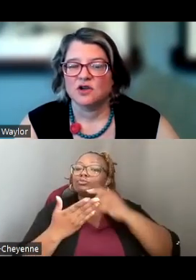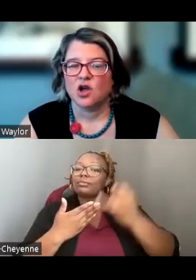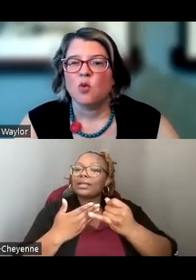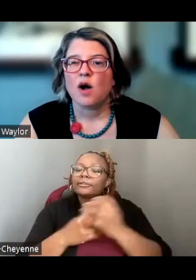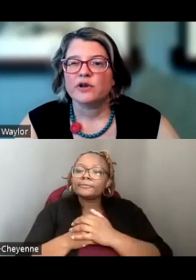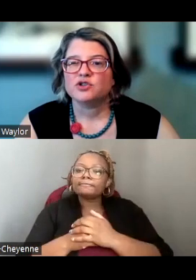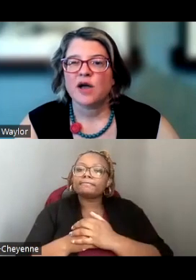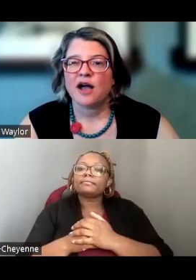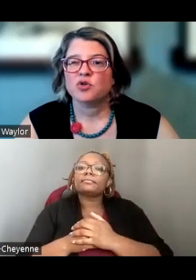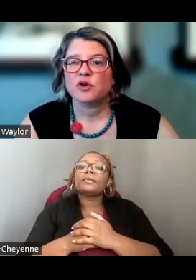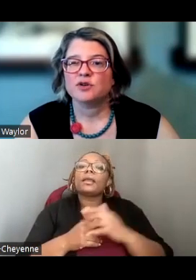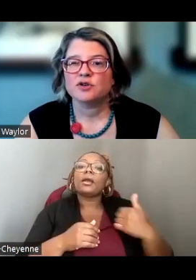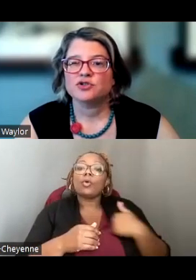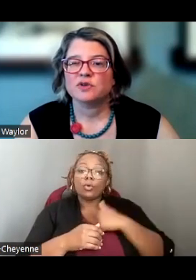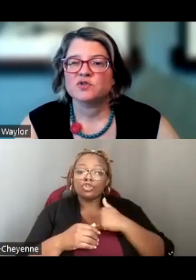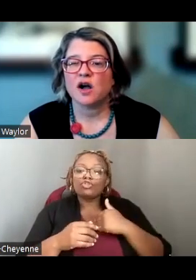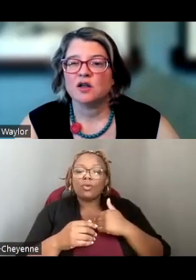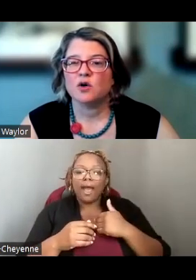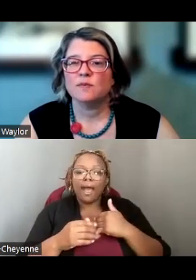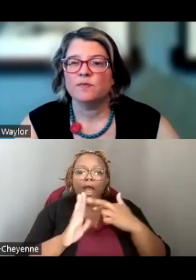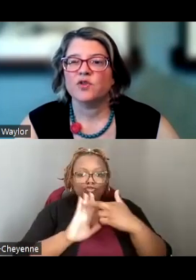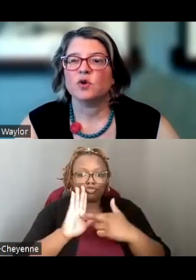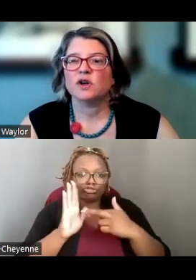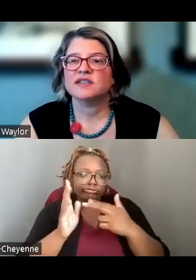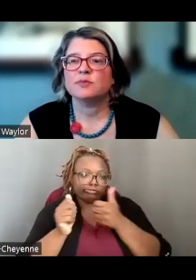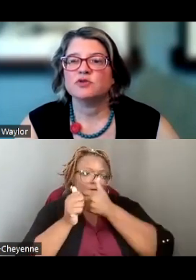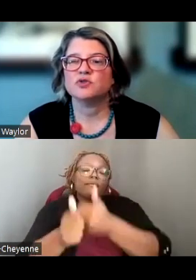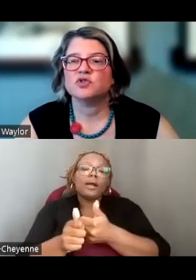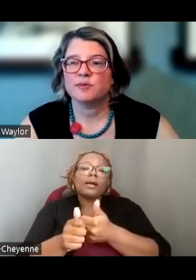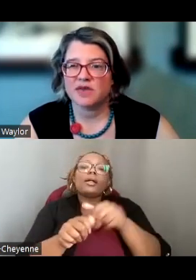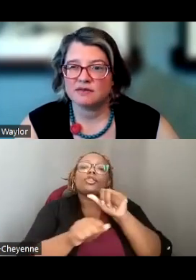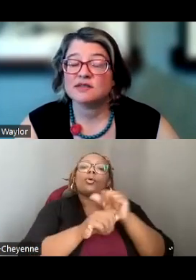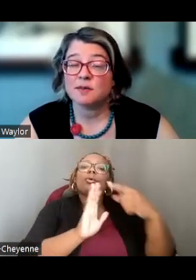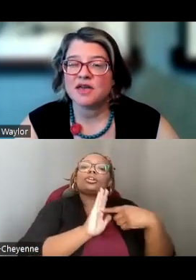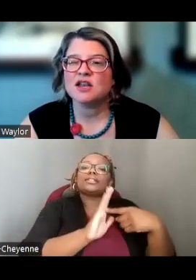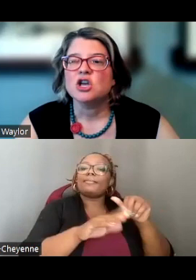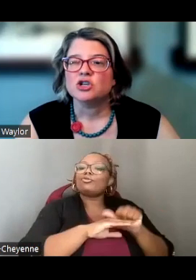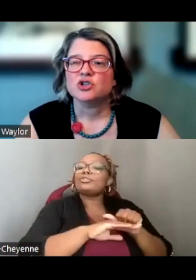WHILE WE DO HAVE PARAMETERS YOU MUST FOLLOW, THE WORK SAMPLES YOU SHOULD SUBMIT, SUBMIT